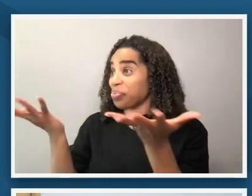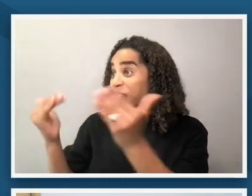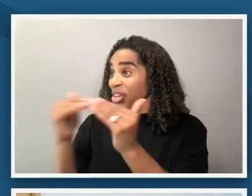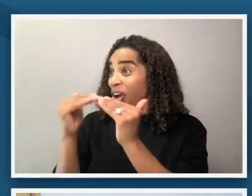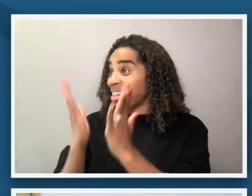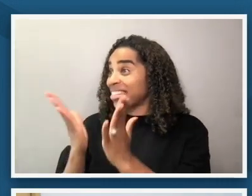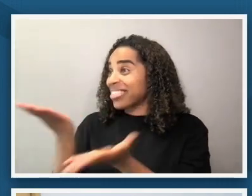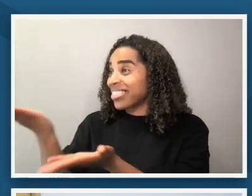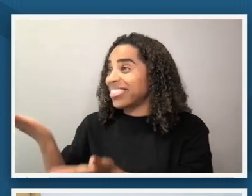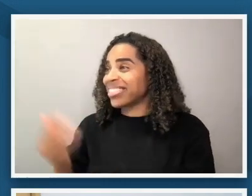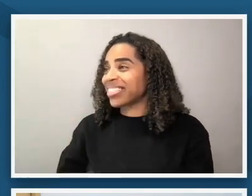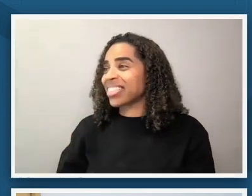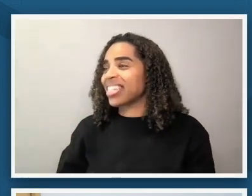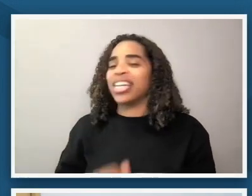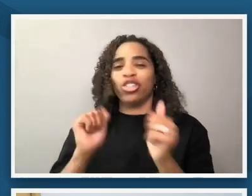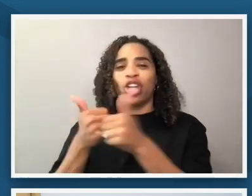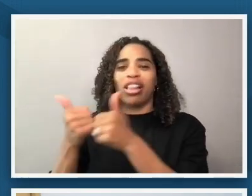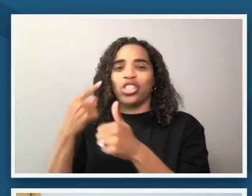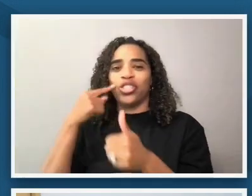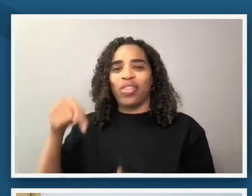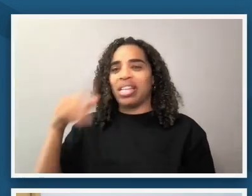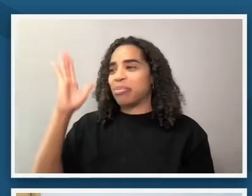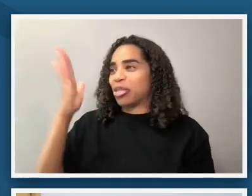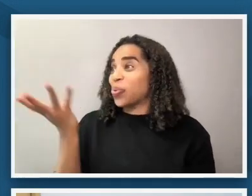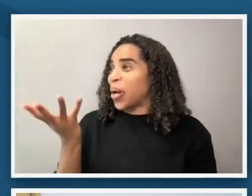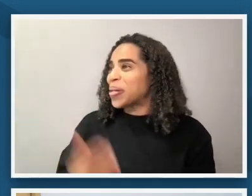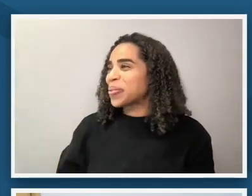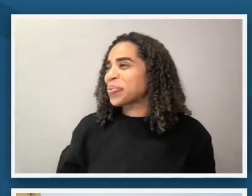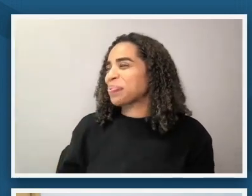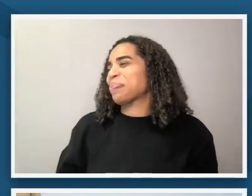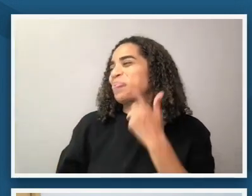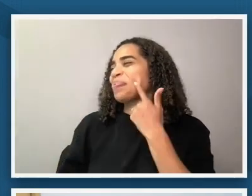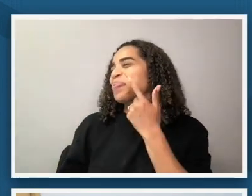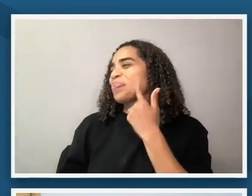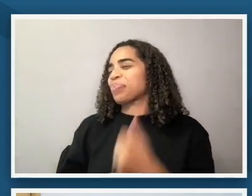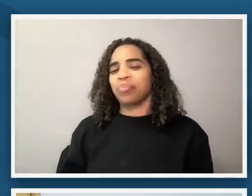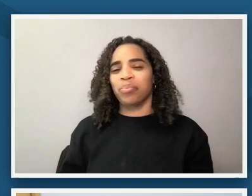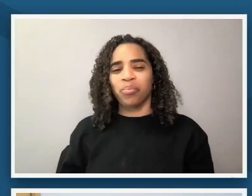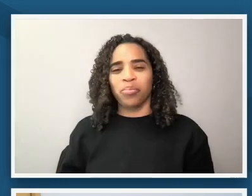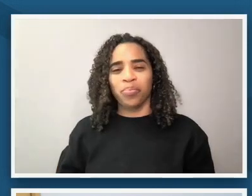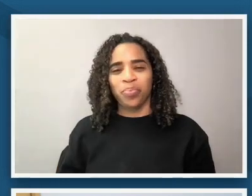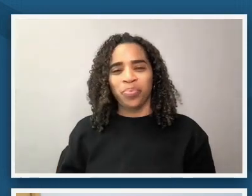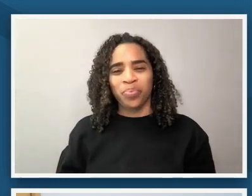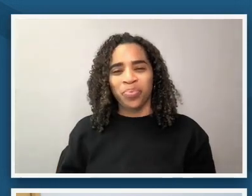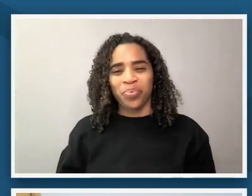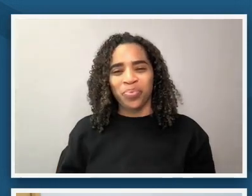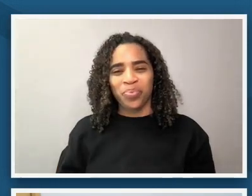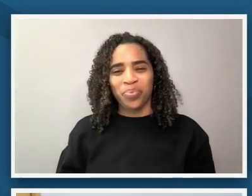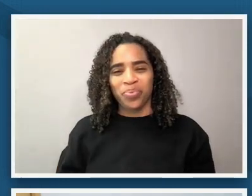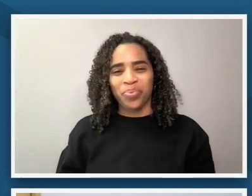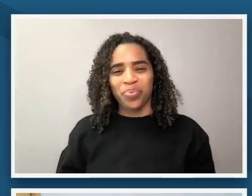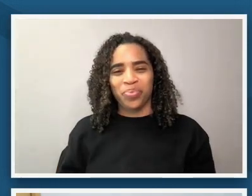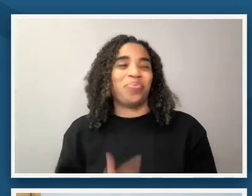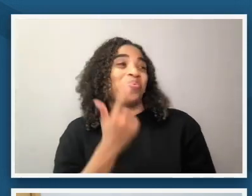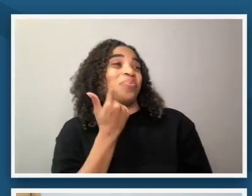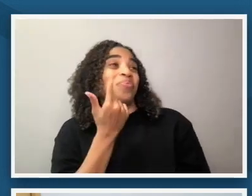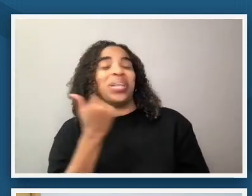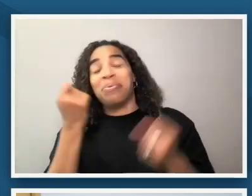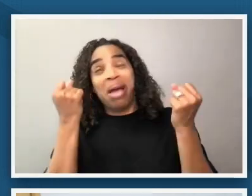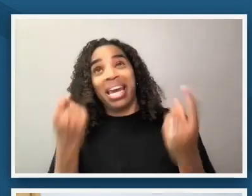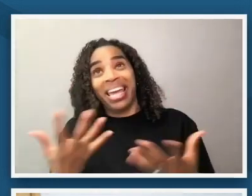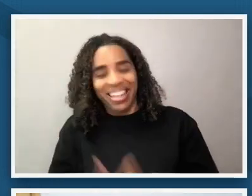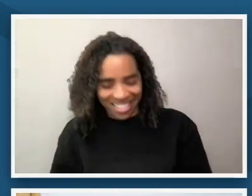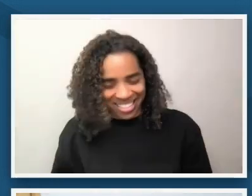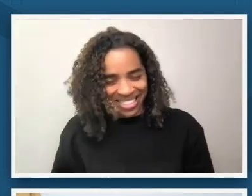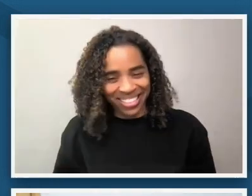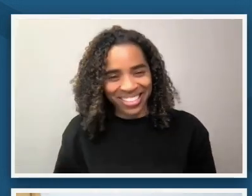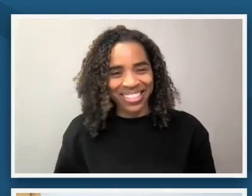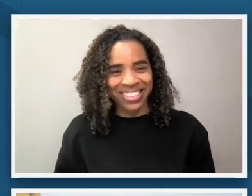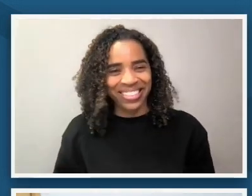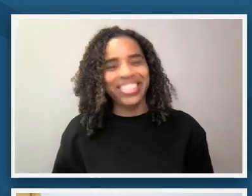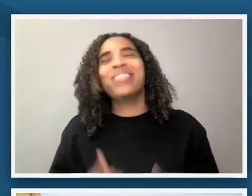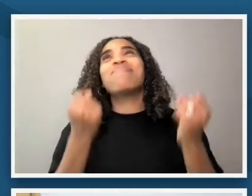what were some of our challenges